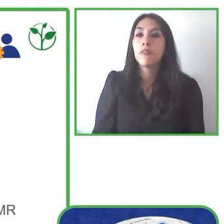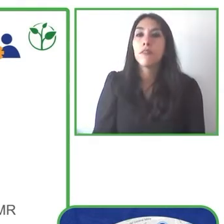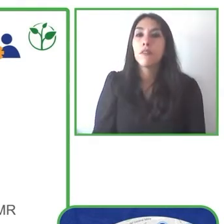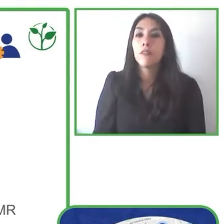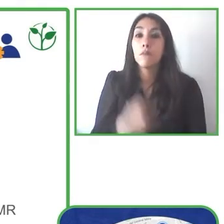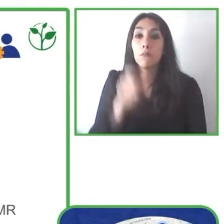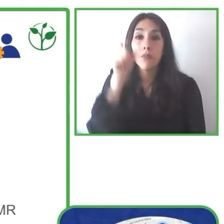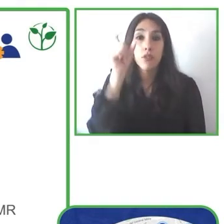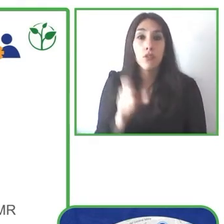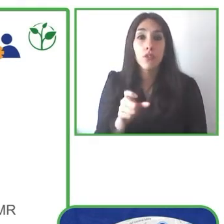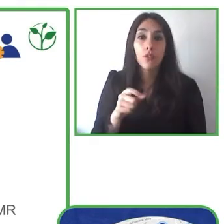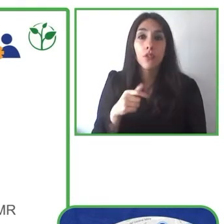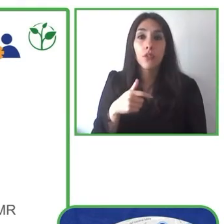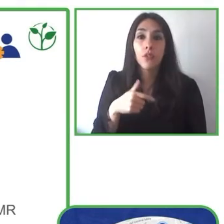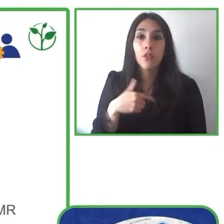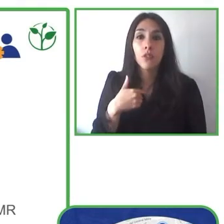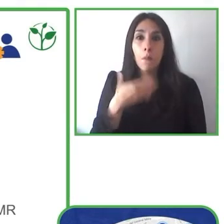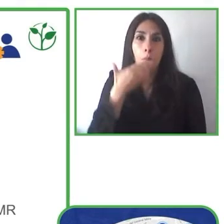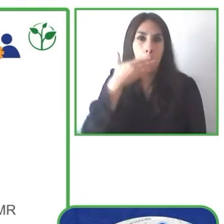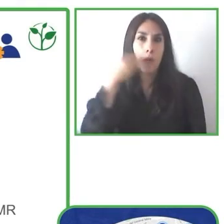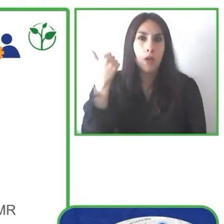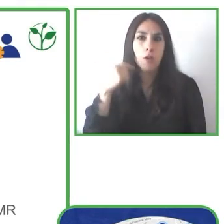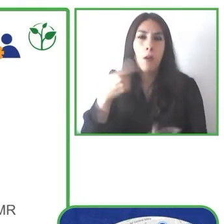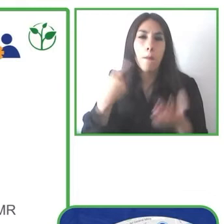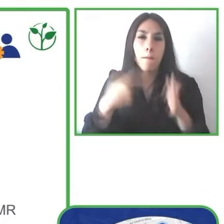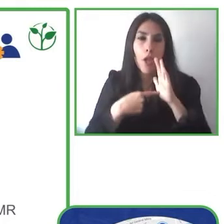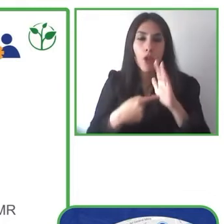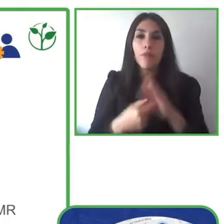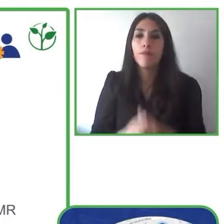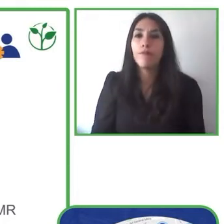and to be able to update all of the spots that were being made available